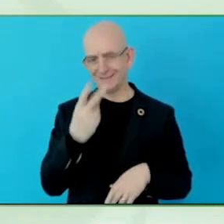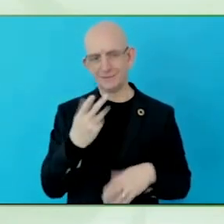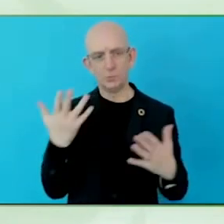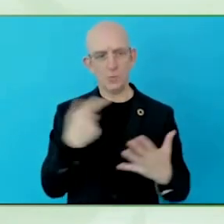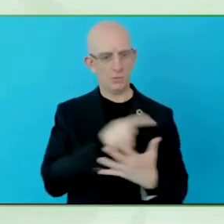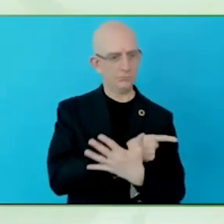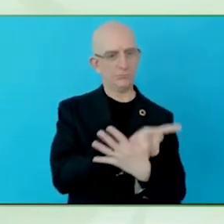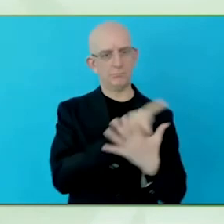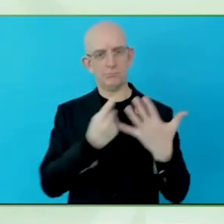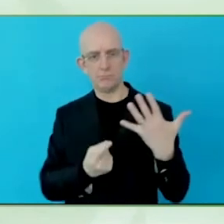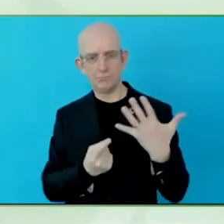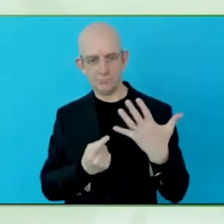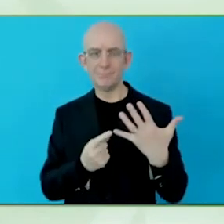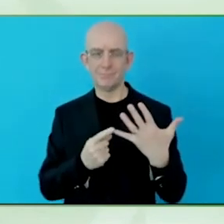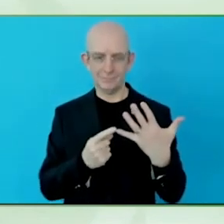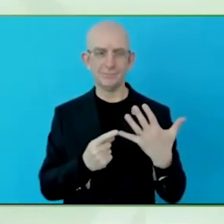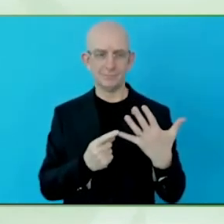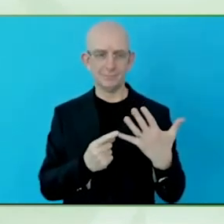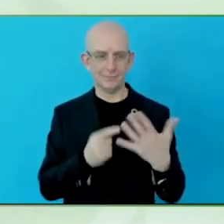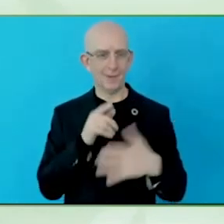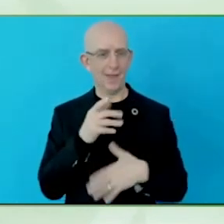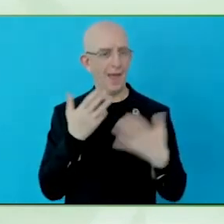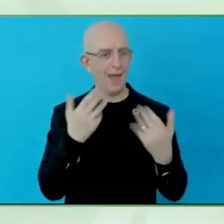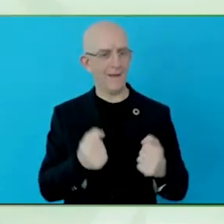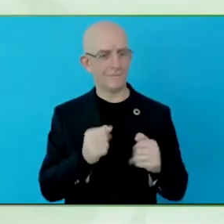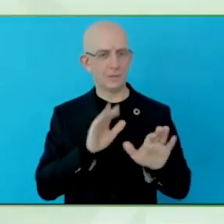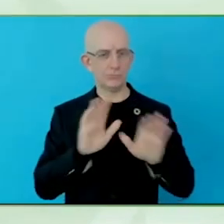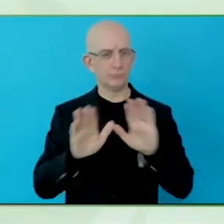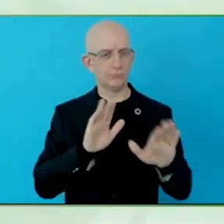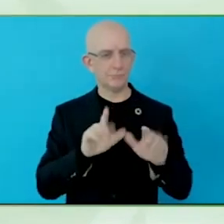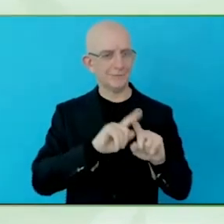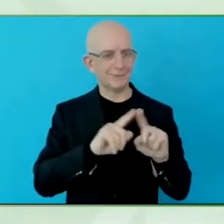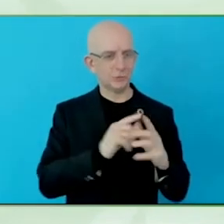proficiency, that will relate to the use of the product and